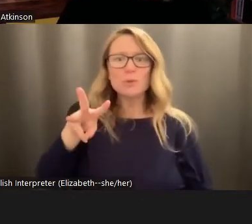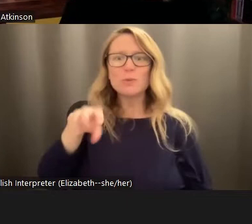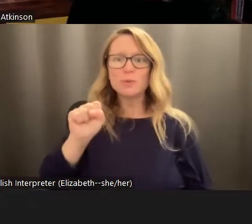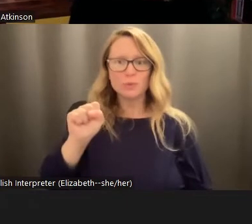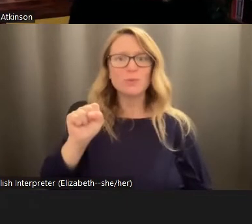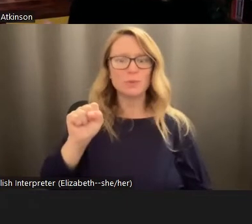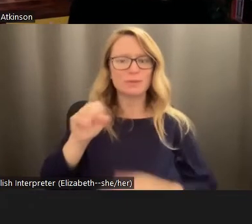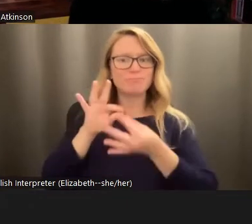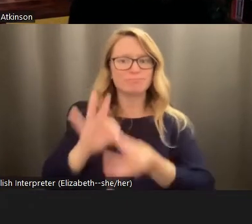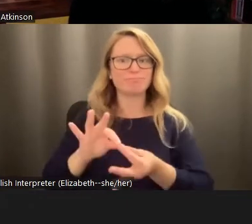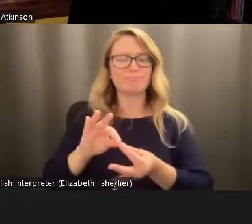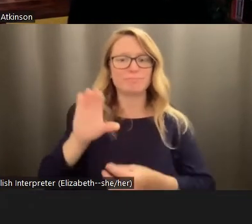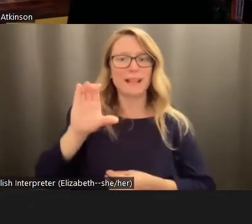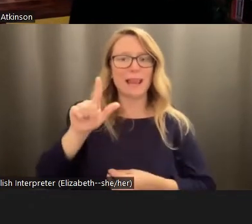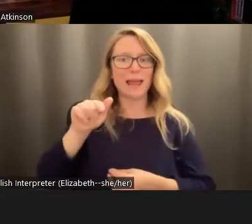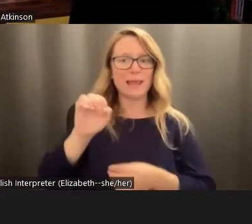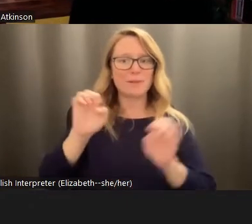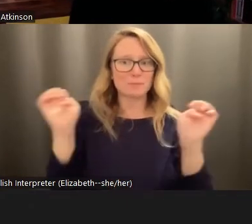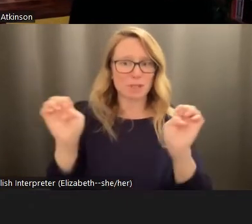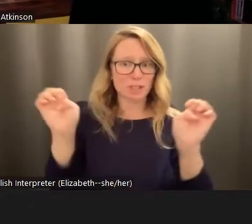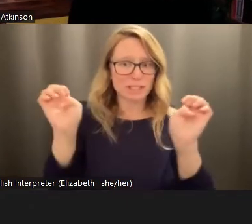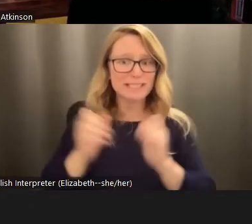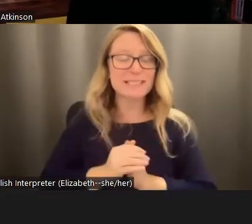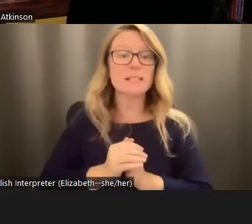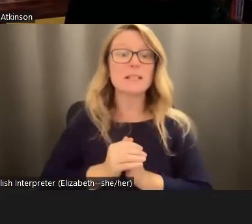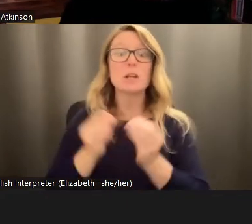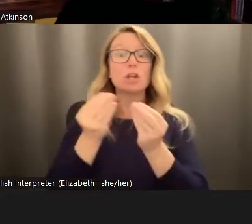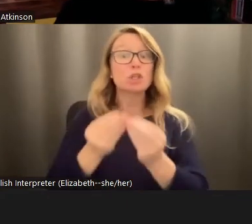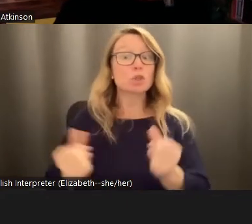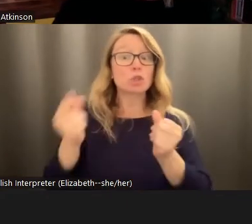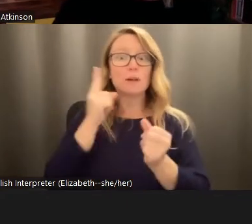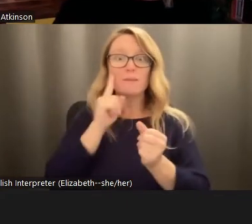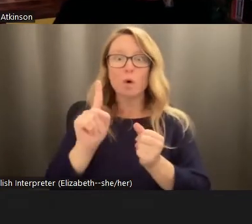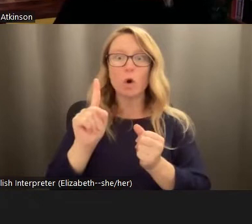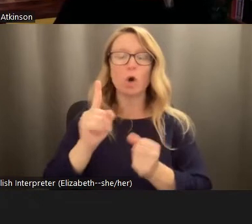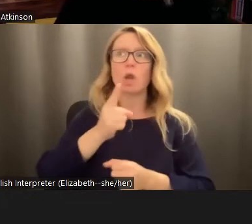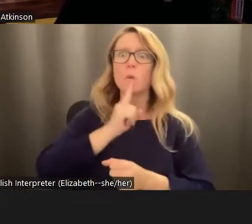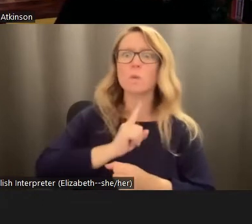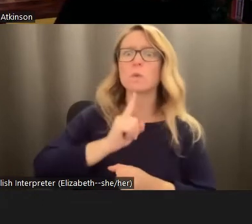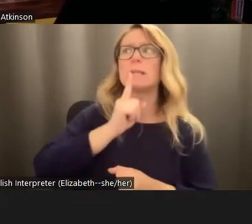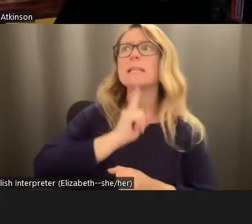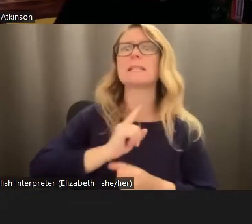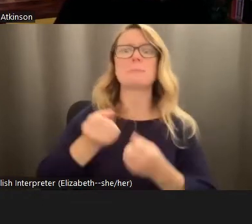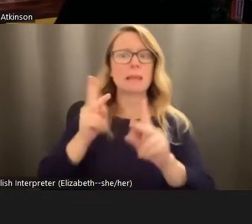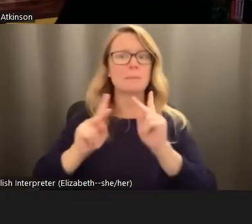the climate emergency. And that is that the solution to the existential loneliness that so many people feel is also the